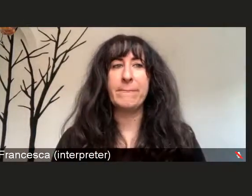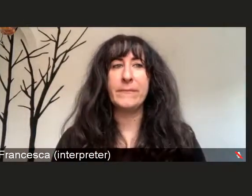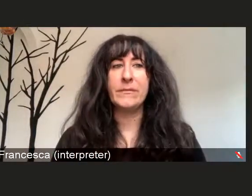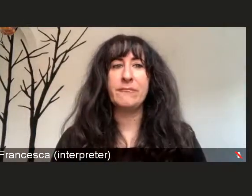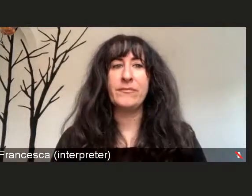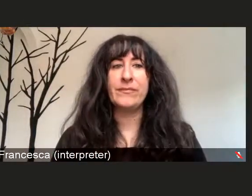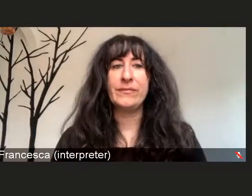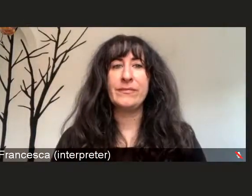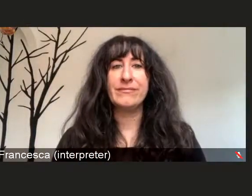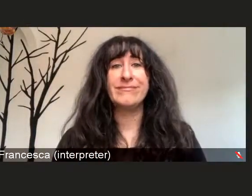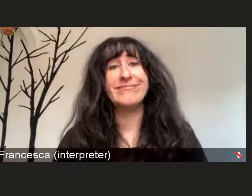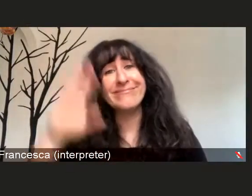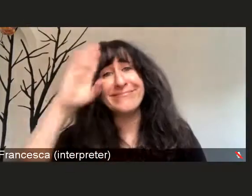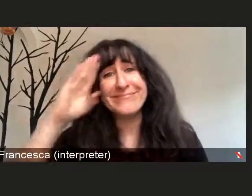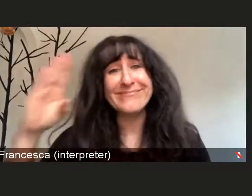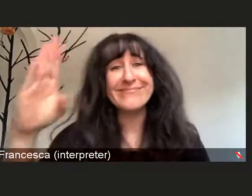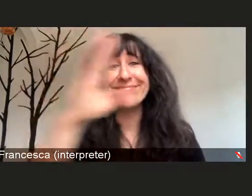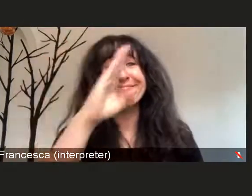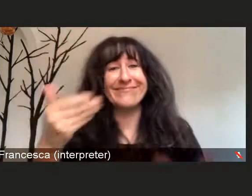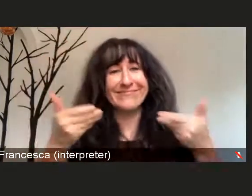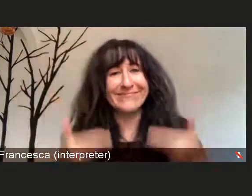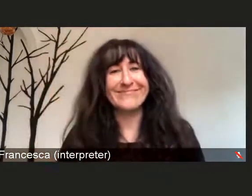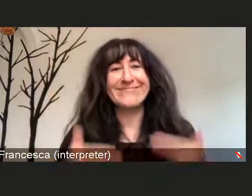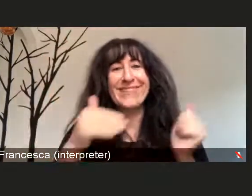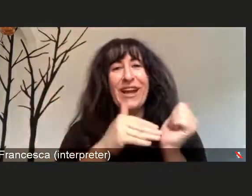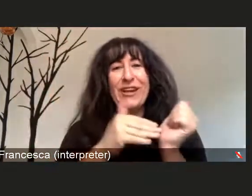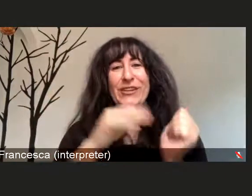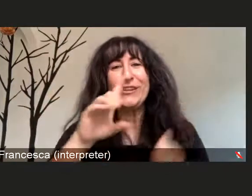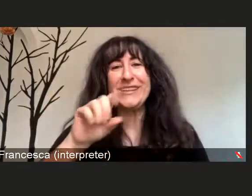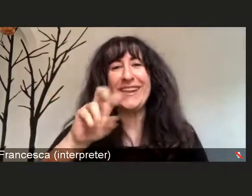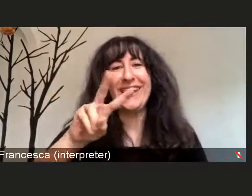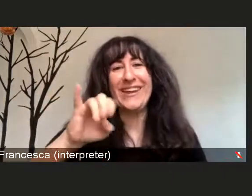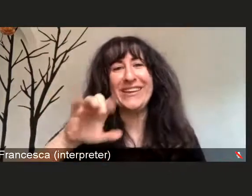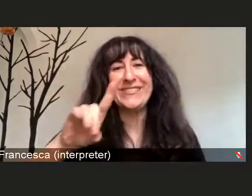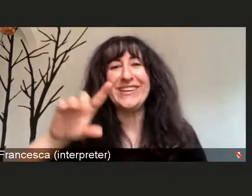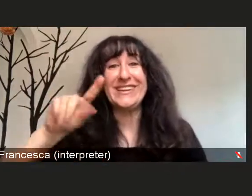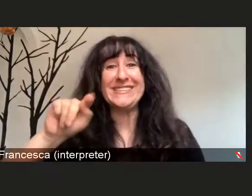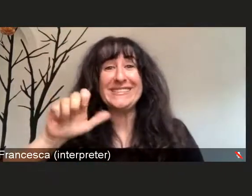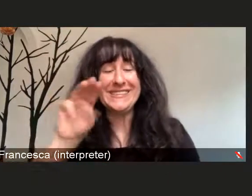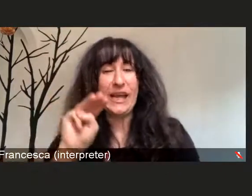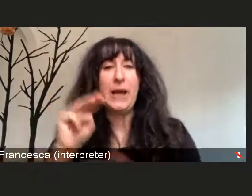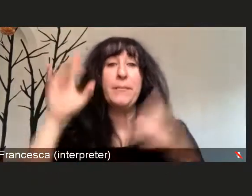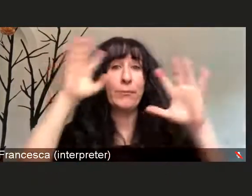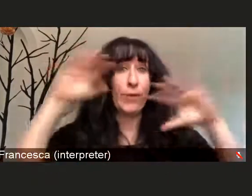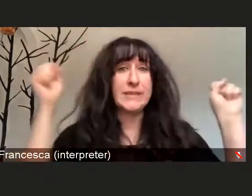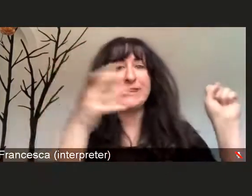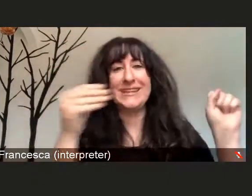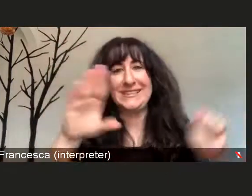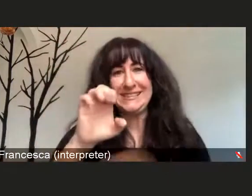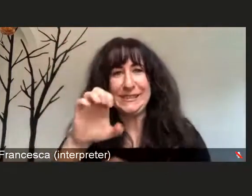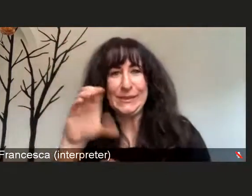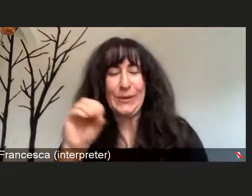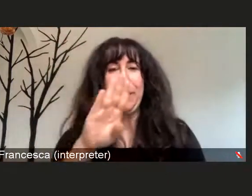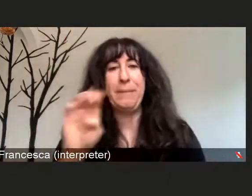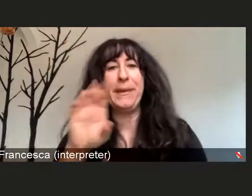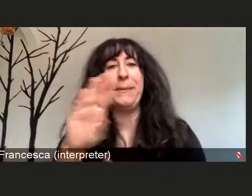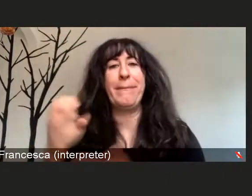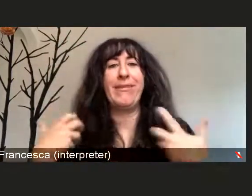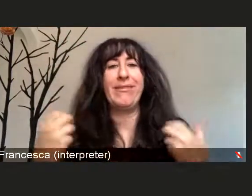Hello, this is Dr. David Tam, President and CEO of Beebe healthcare. And welcome to today's video town hall.